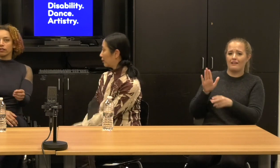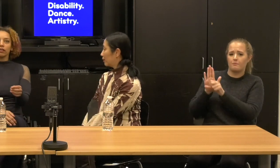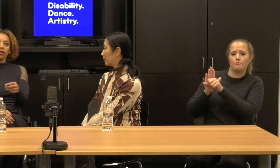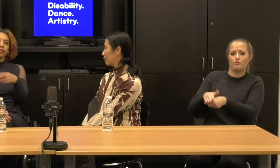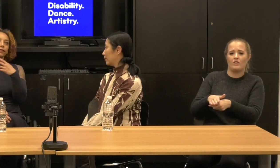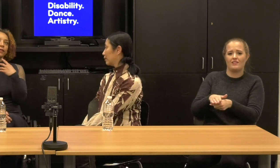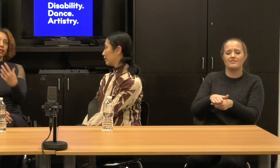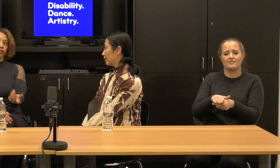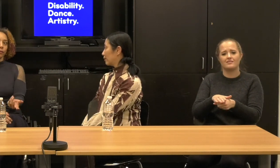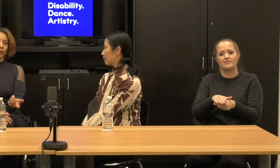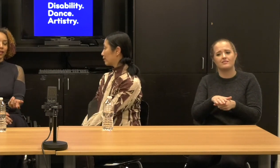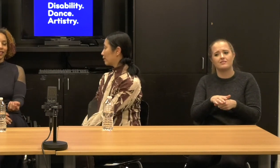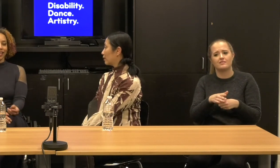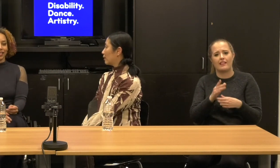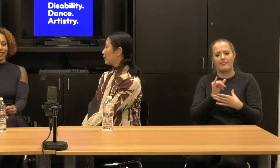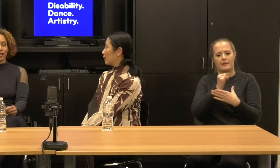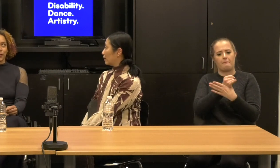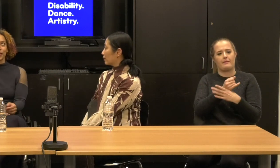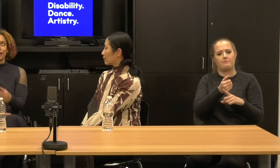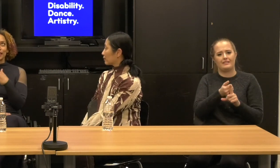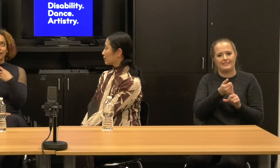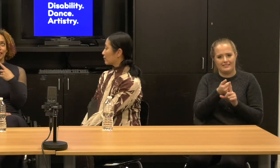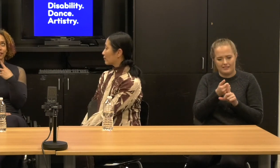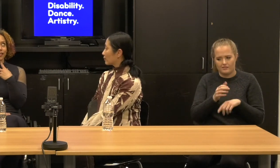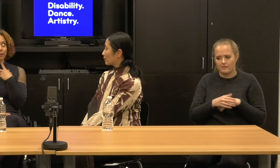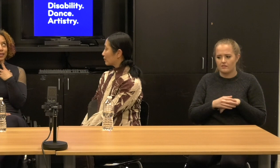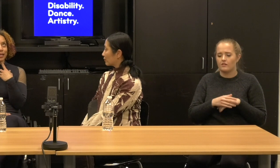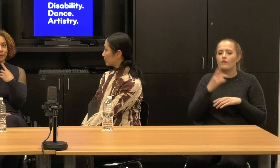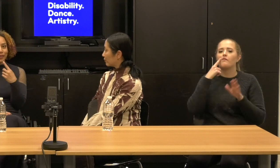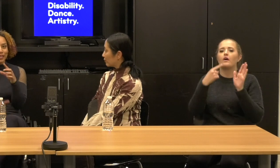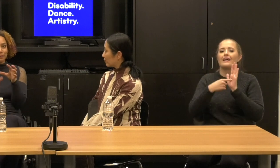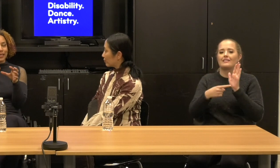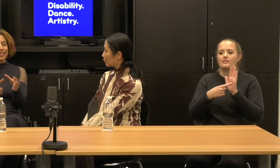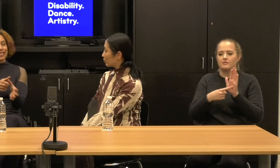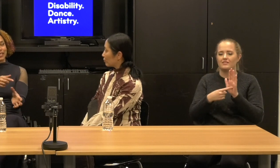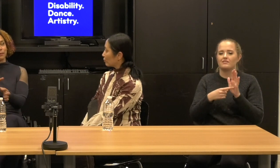So for example, and, and you know, like let's deal with the ability politics because this